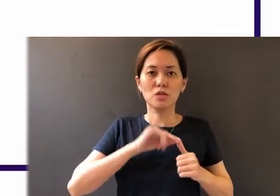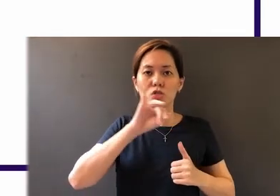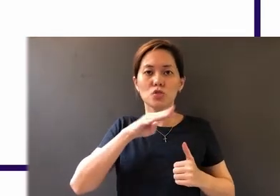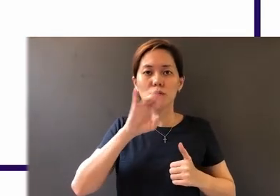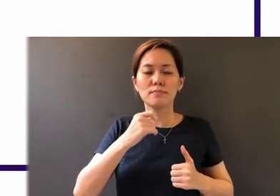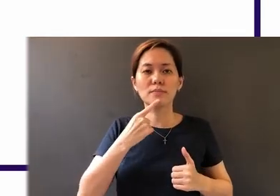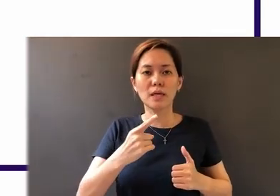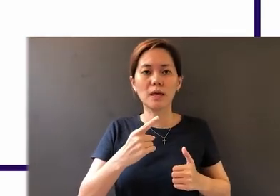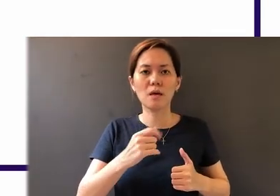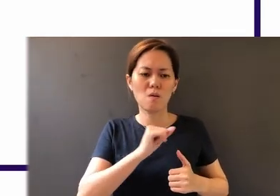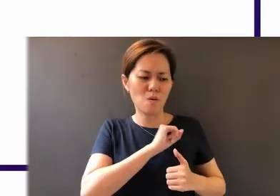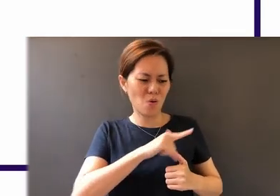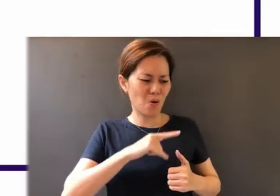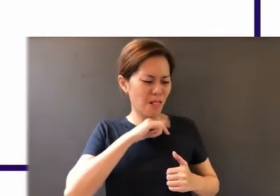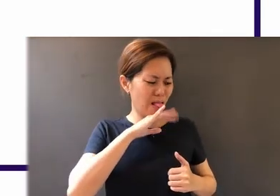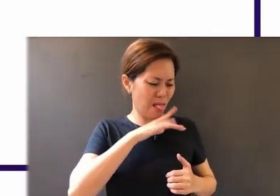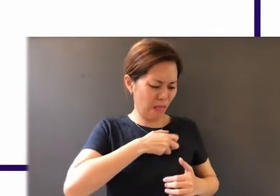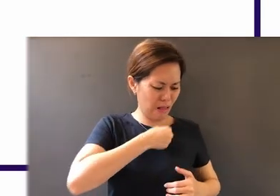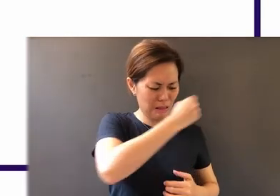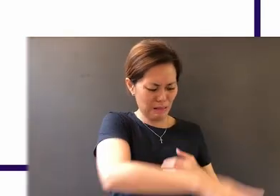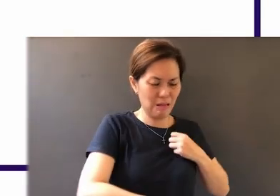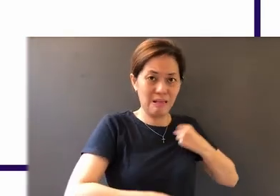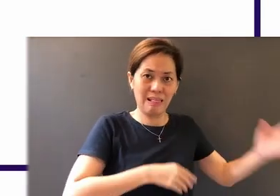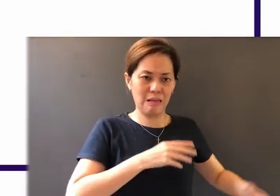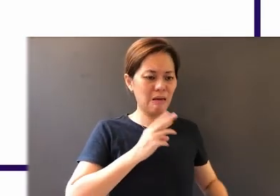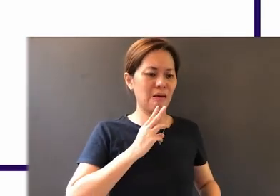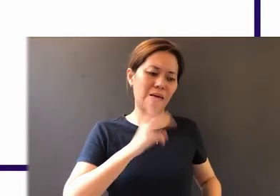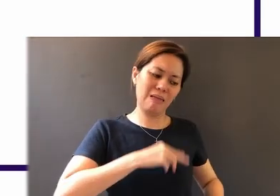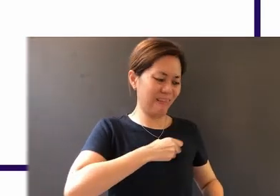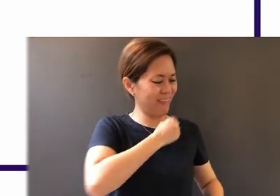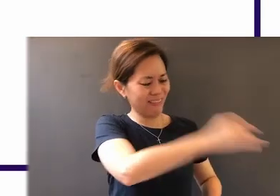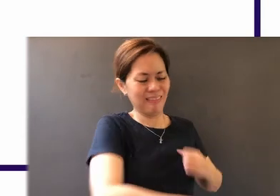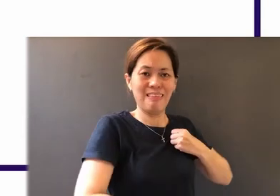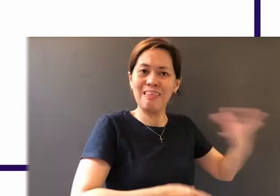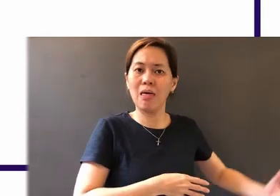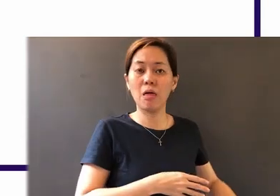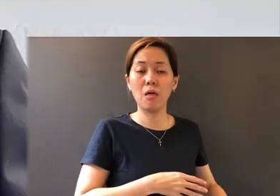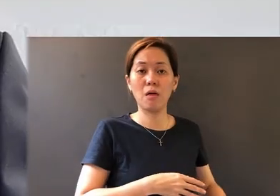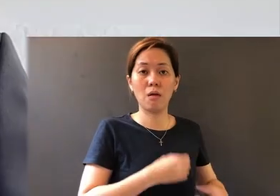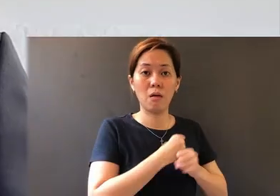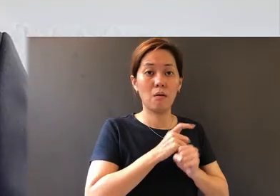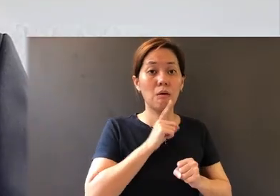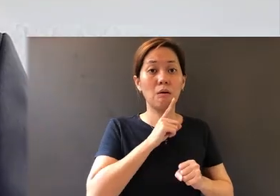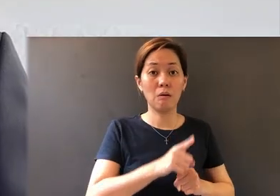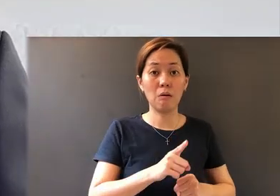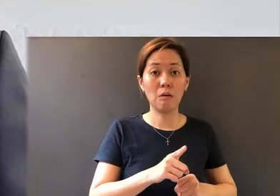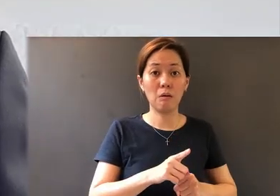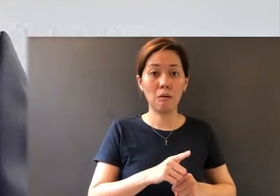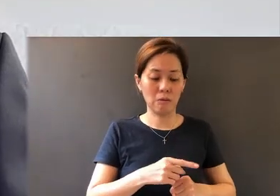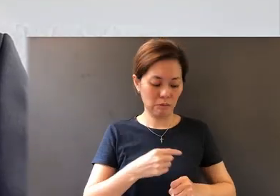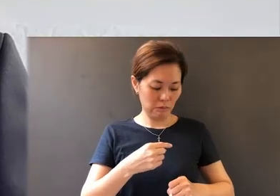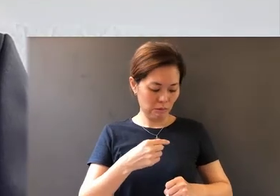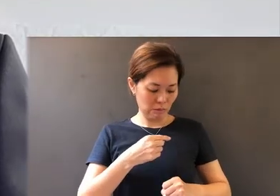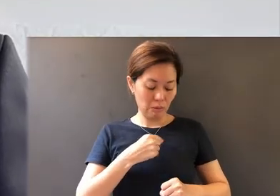"First uproot all filthiness and wickedness." We got to make sure the soil of our